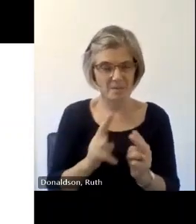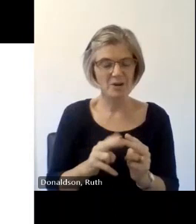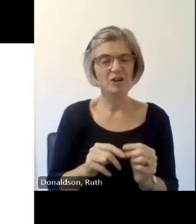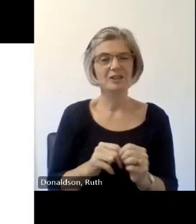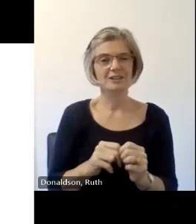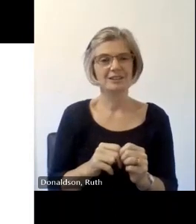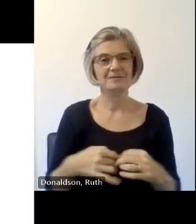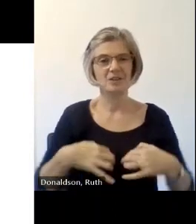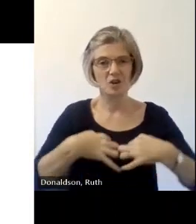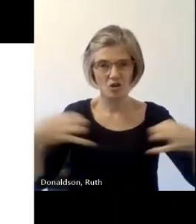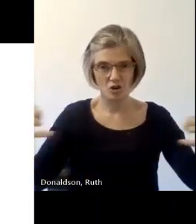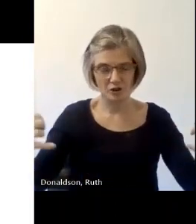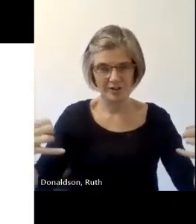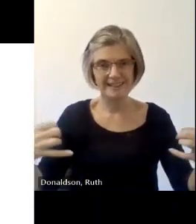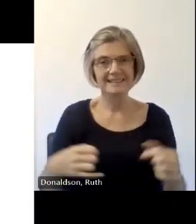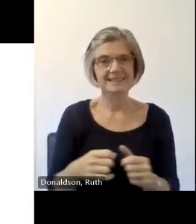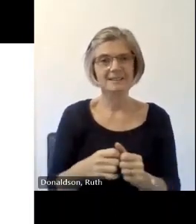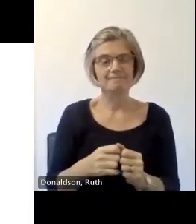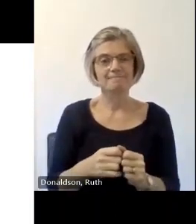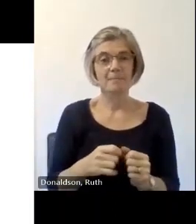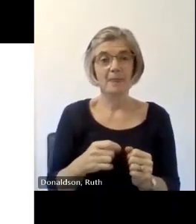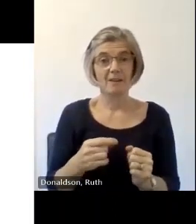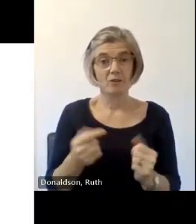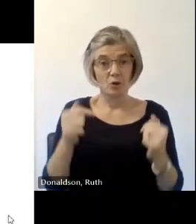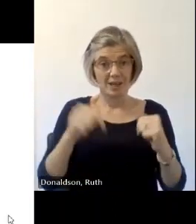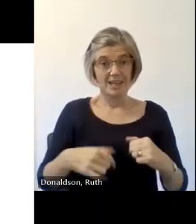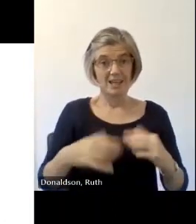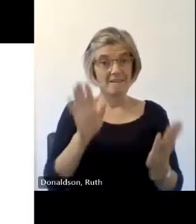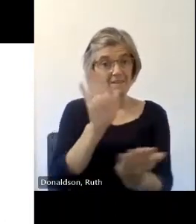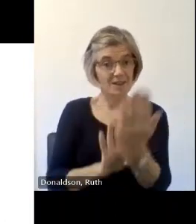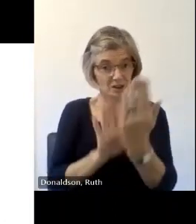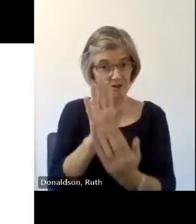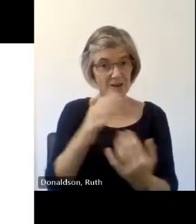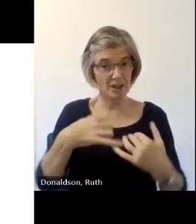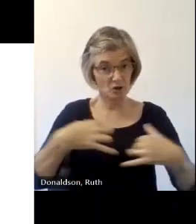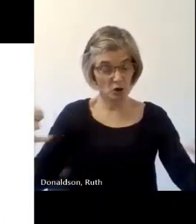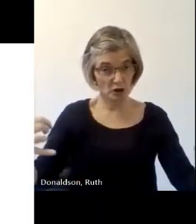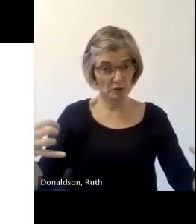that are speaking if you're in the auditorium please have uh phones on silent and as I say be